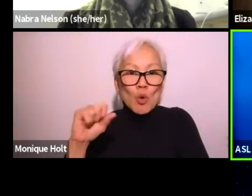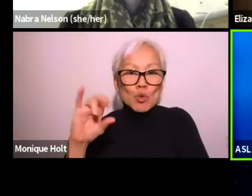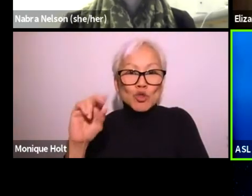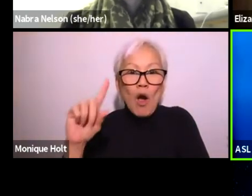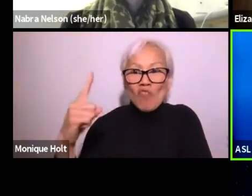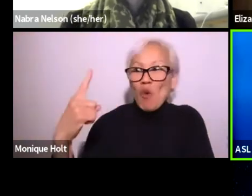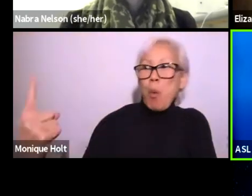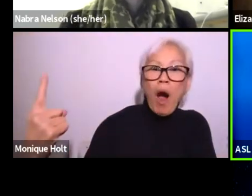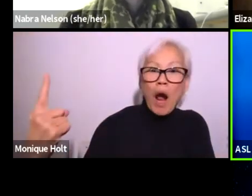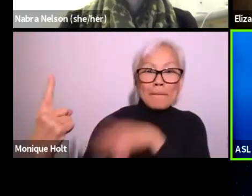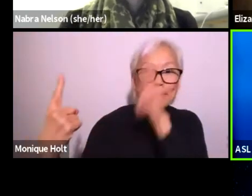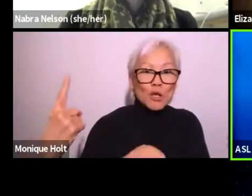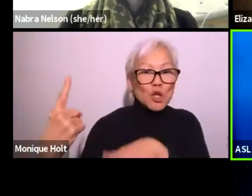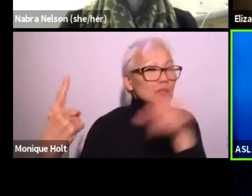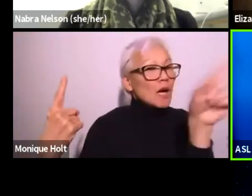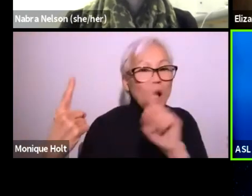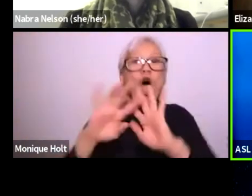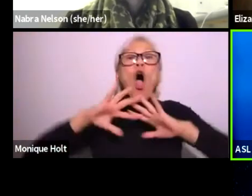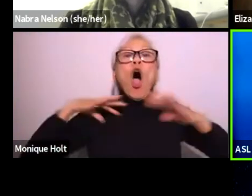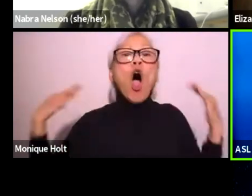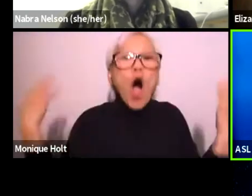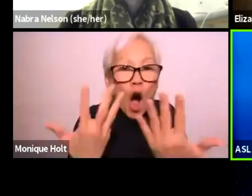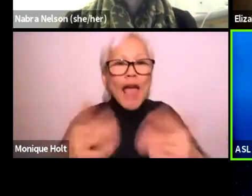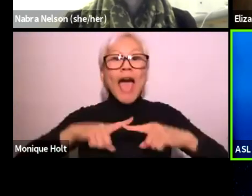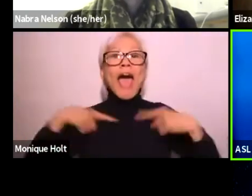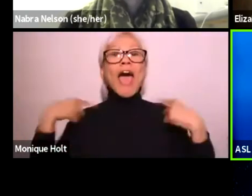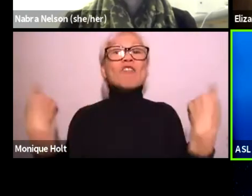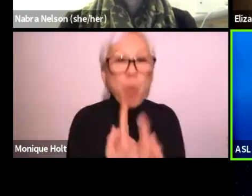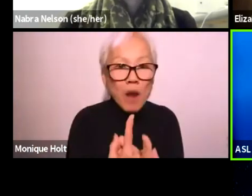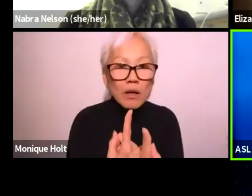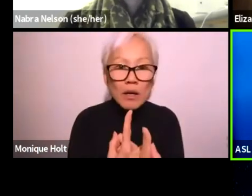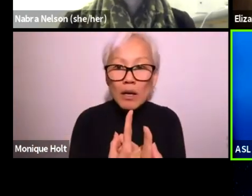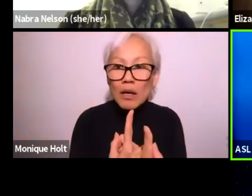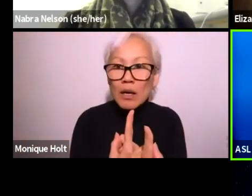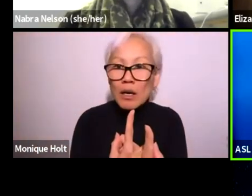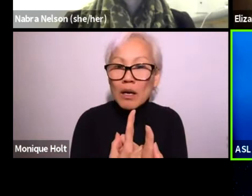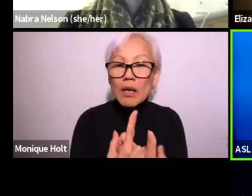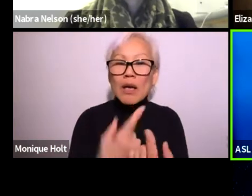and it's not inclusional for one person, but for everyone,